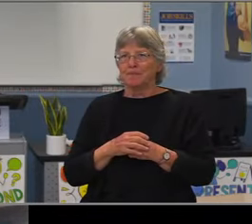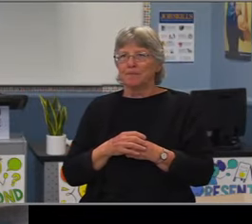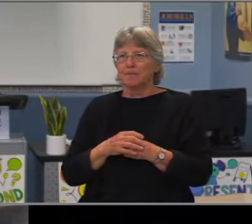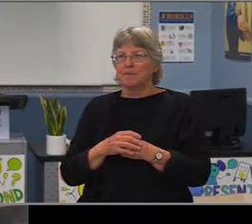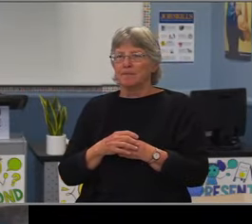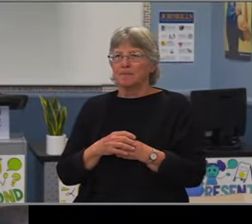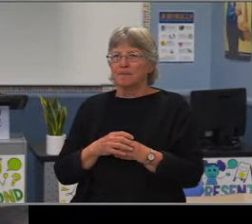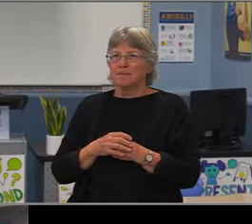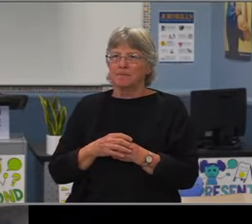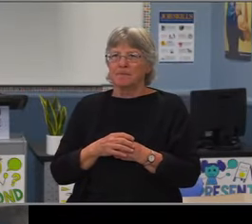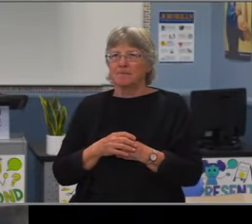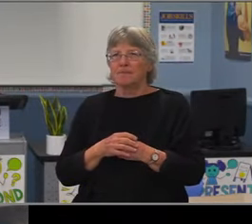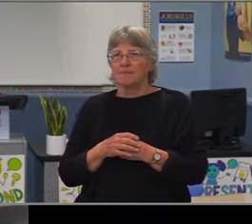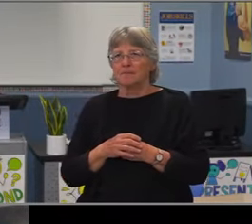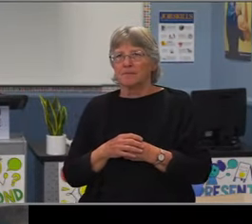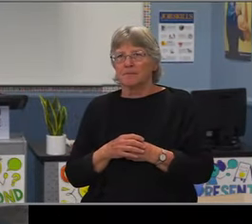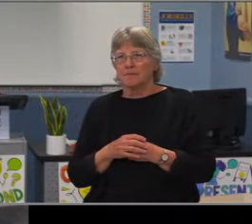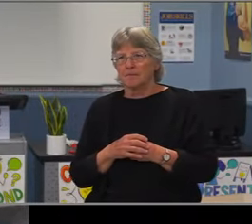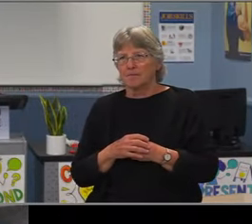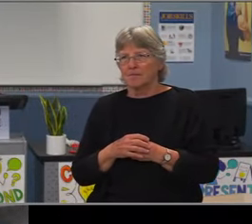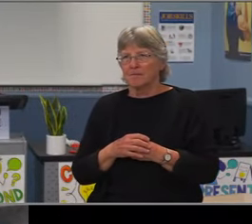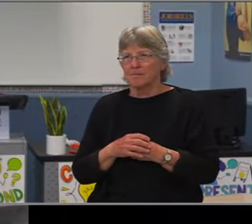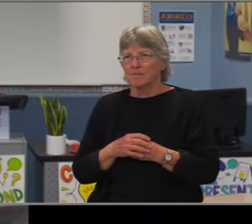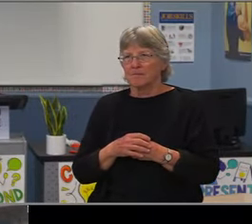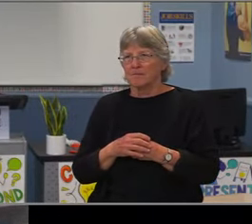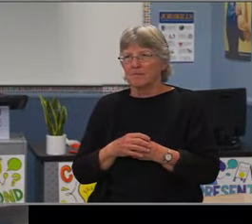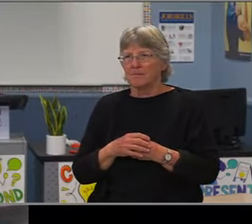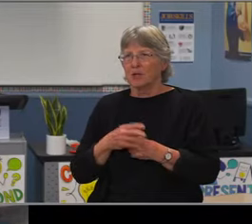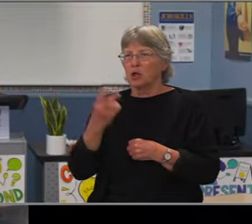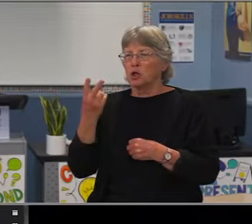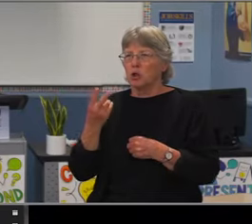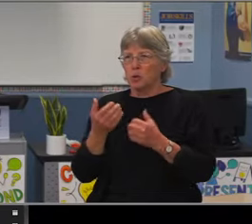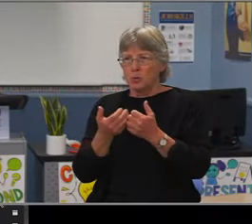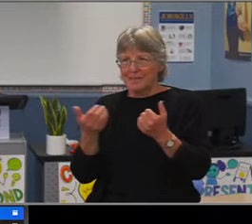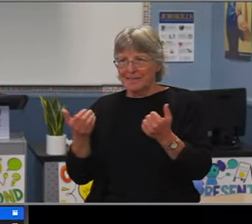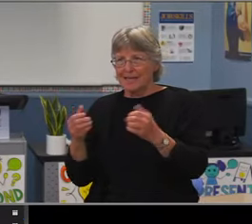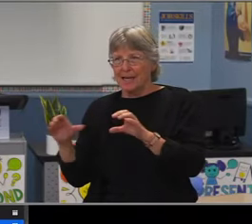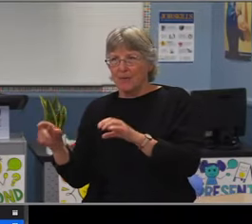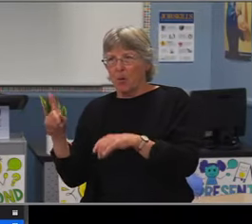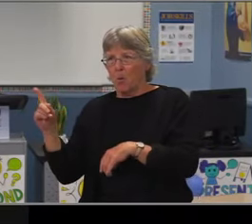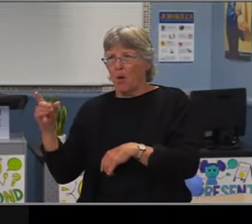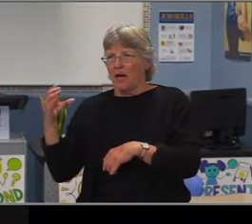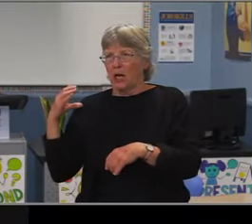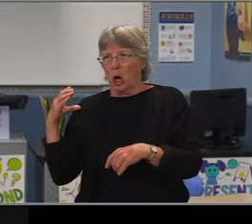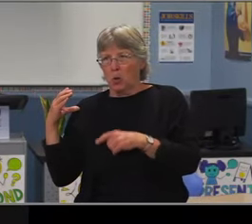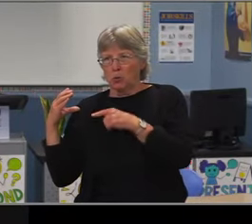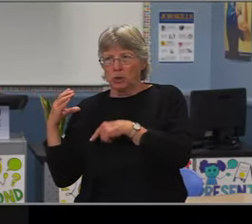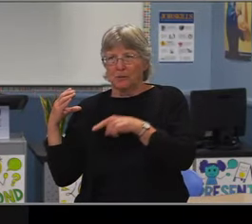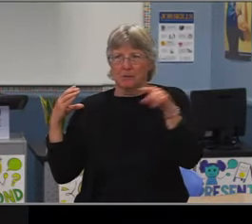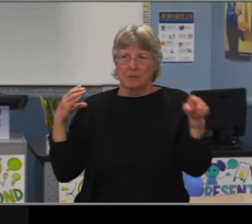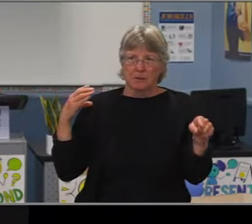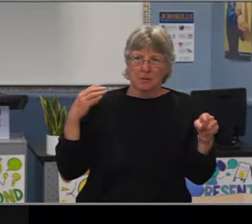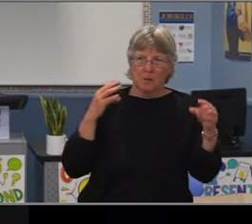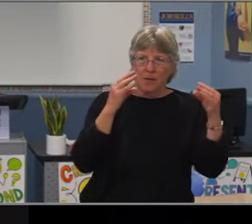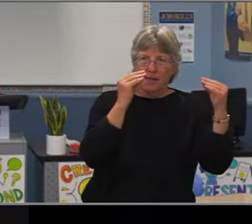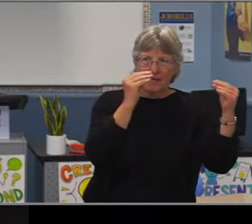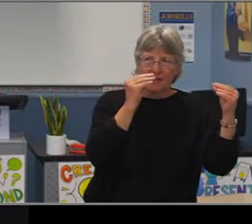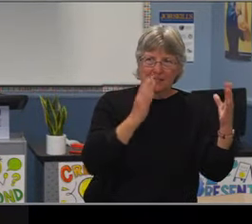I know that this is very interesting to a lot of people. A lot of people are paying attention and rightfully so.